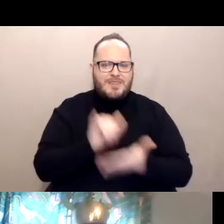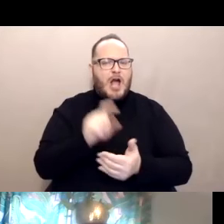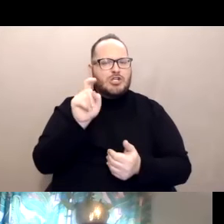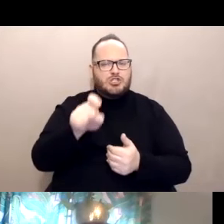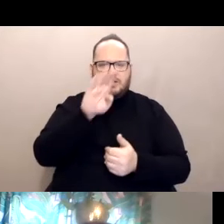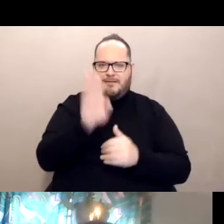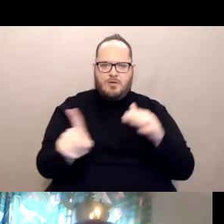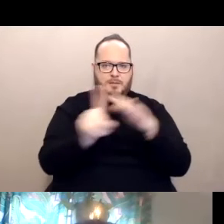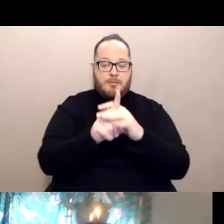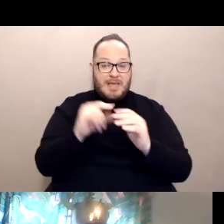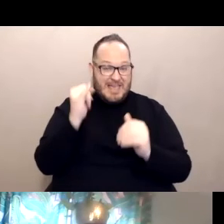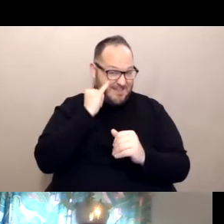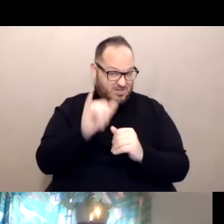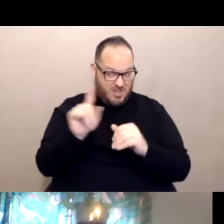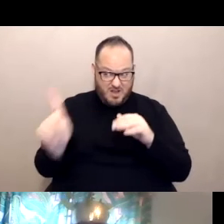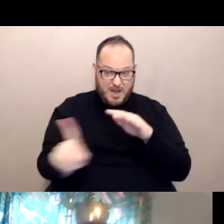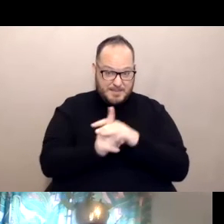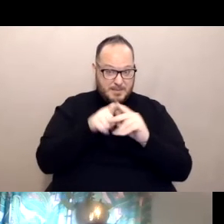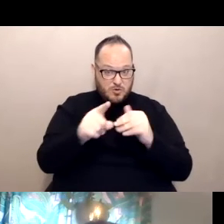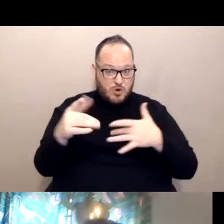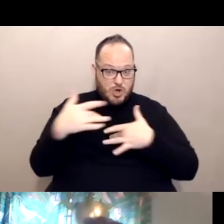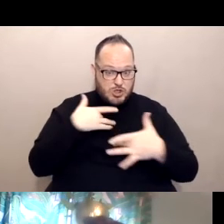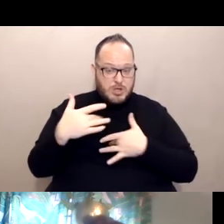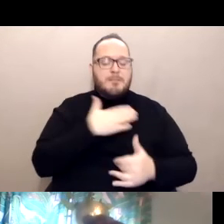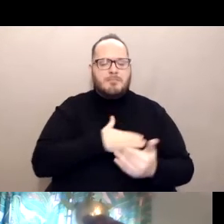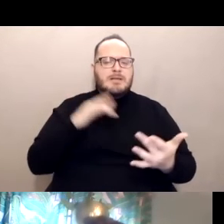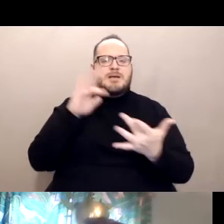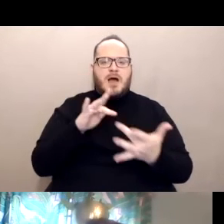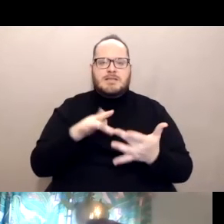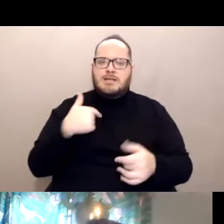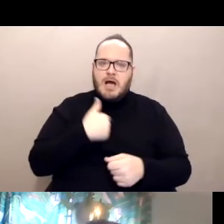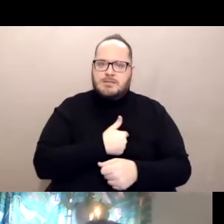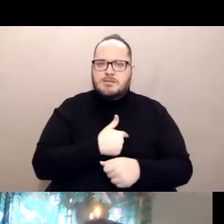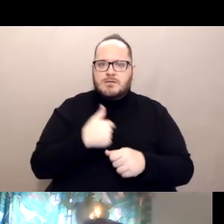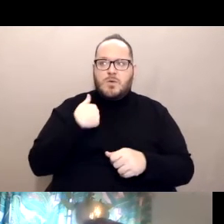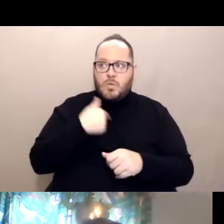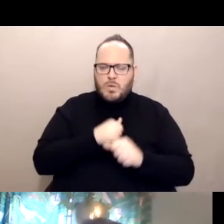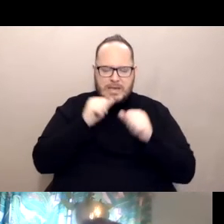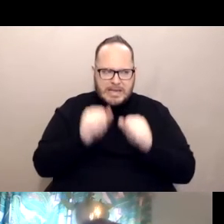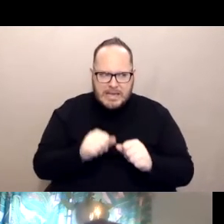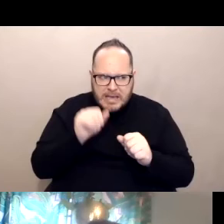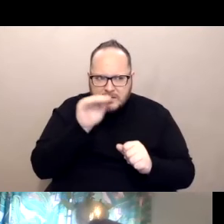If it does come up and you have some concerns, please contact us. So we can find out what's happening.